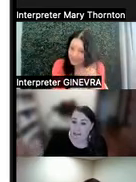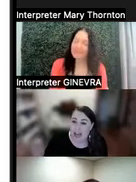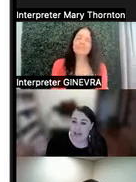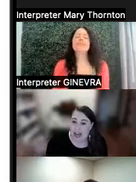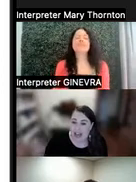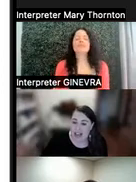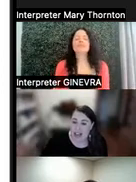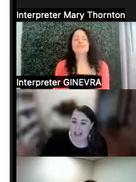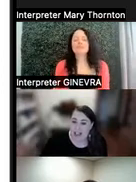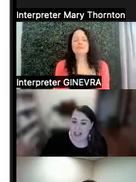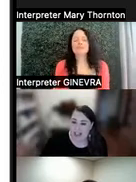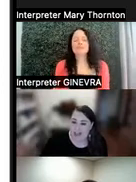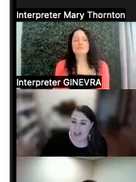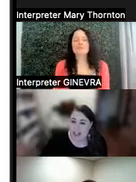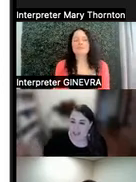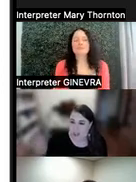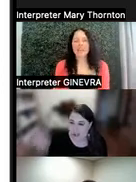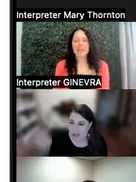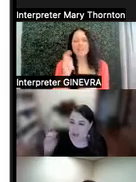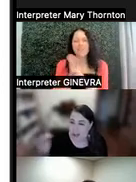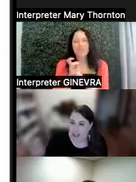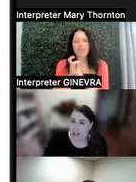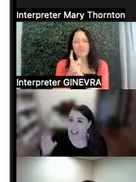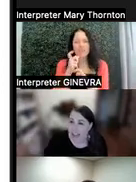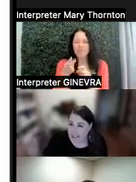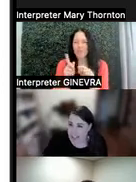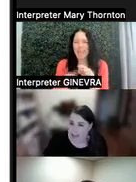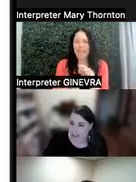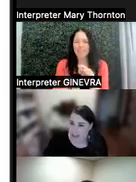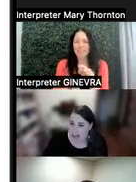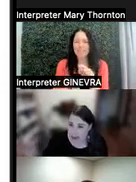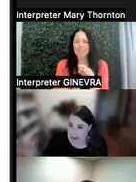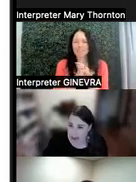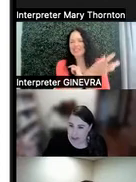and that it makes it difficult because you can't just take that information out.